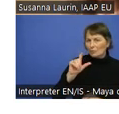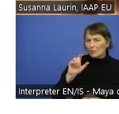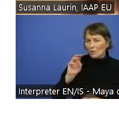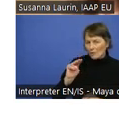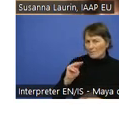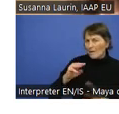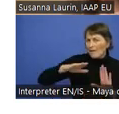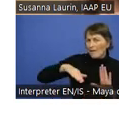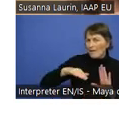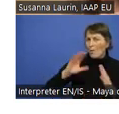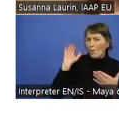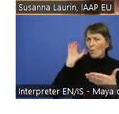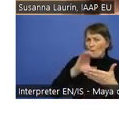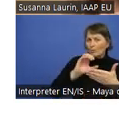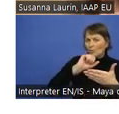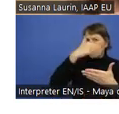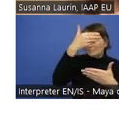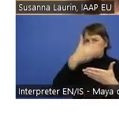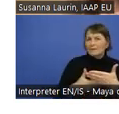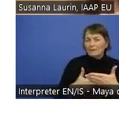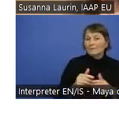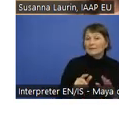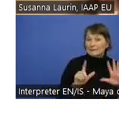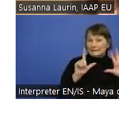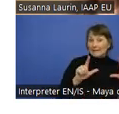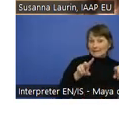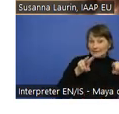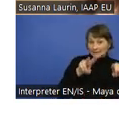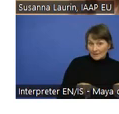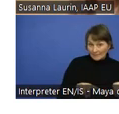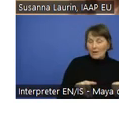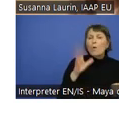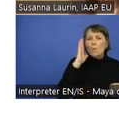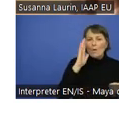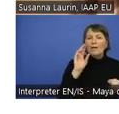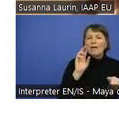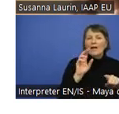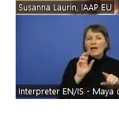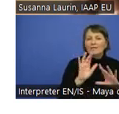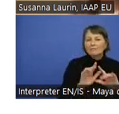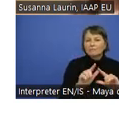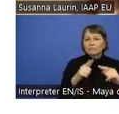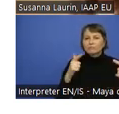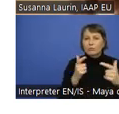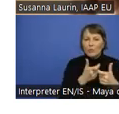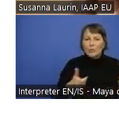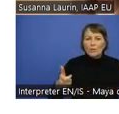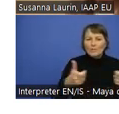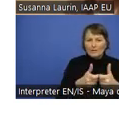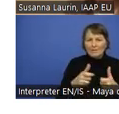are going to be doing a webinar in Arabic on the CPABE certification.